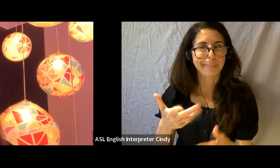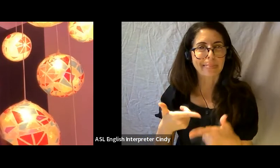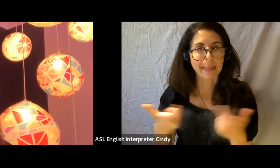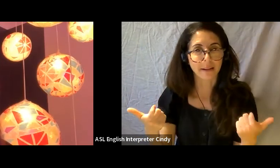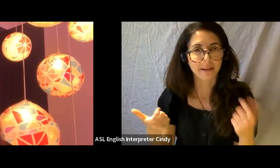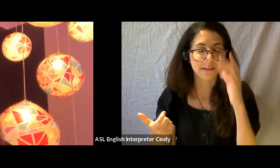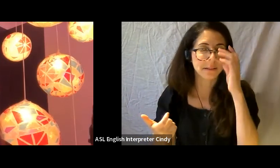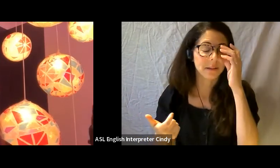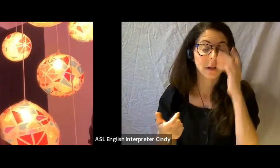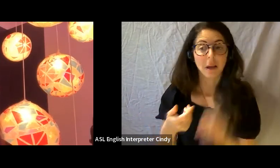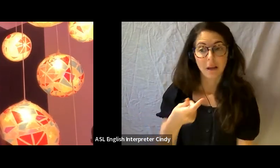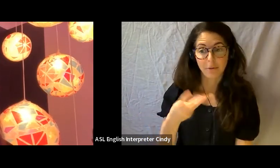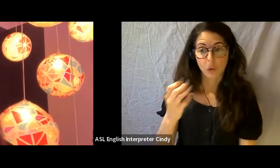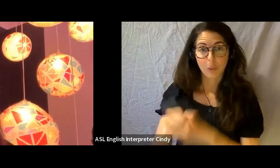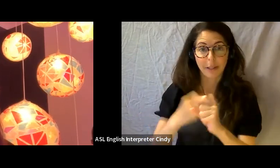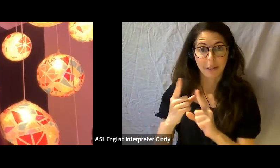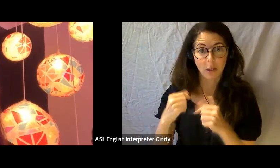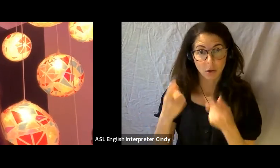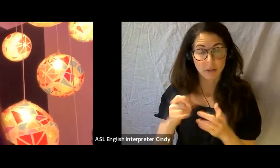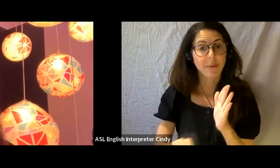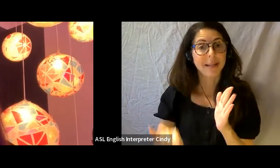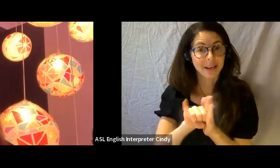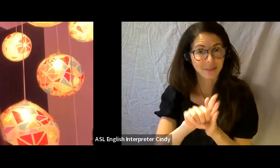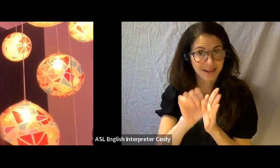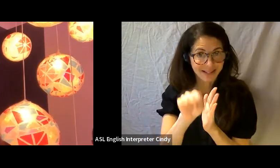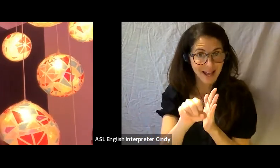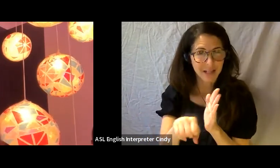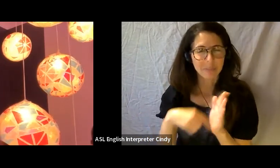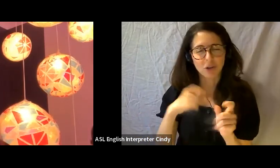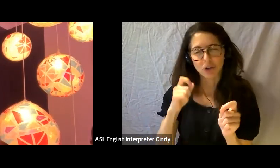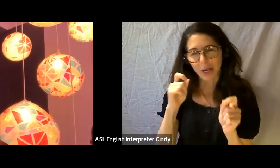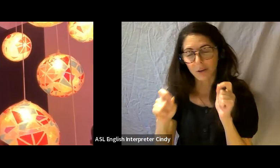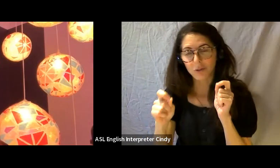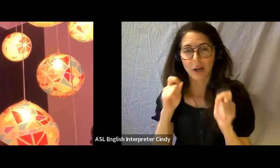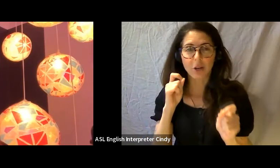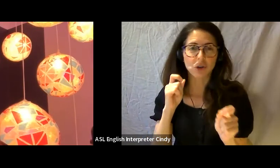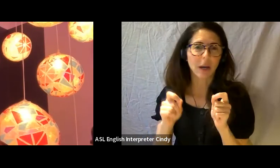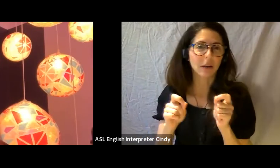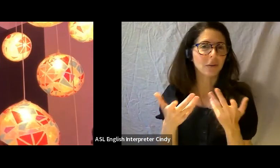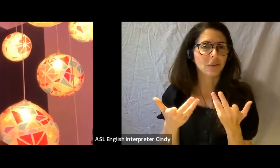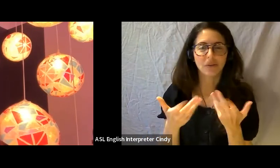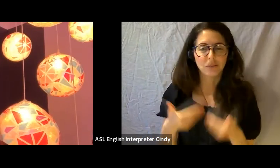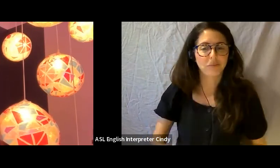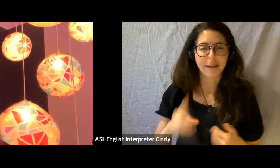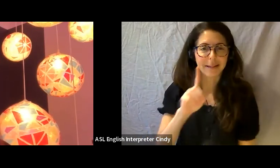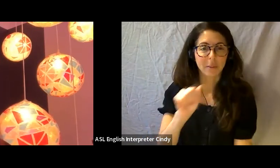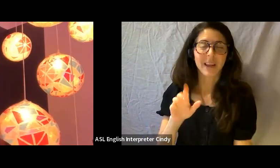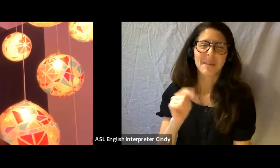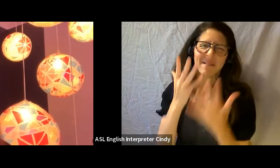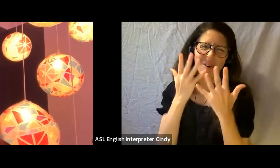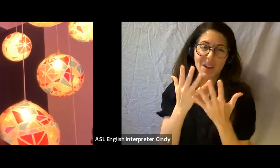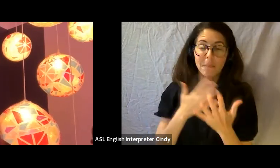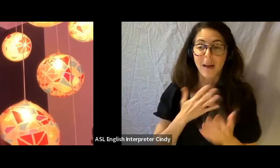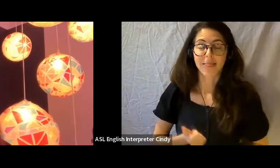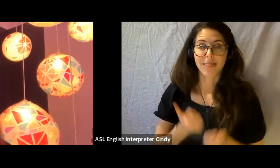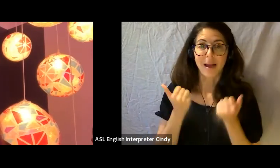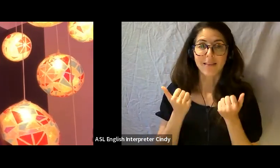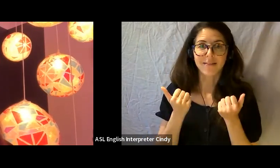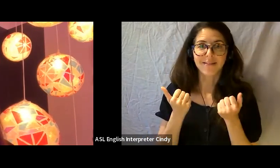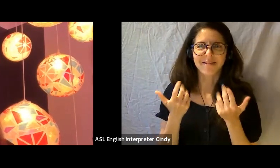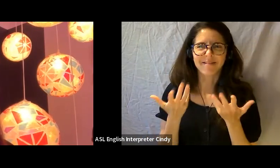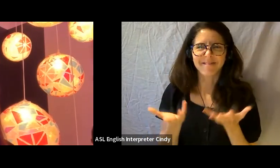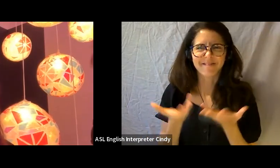I have for a few years identified and it has evolved the different ways in which like I’m disabled, but unfortunately my life hasn't allowed me to learn those things